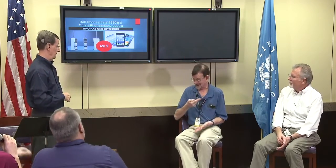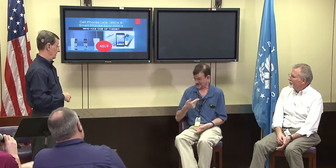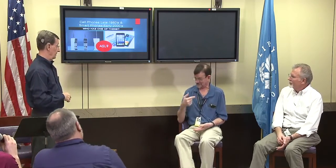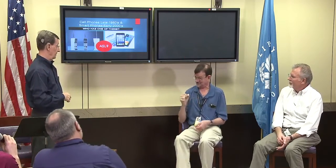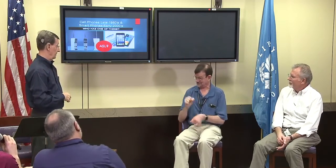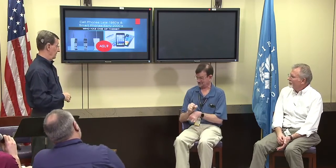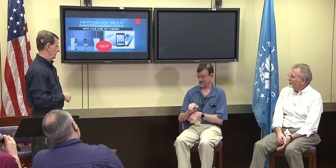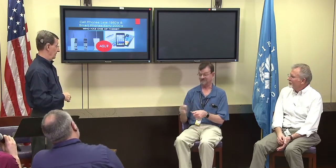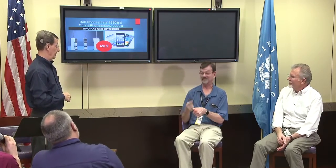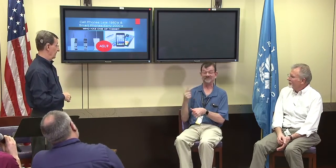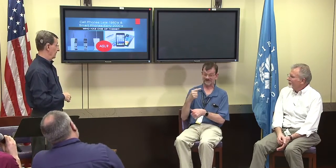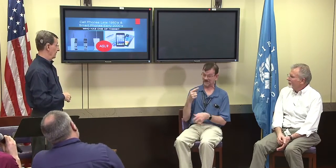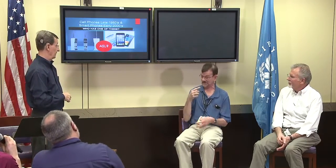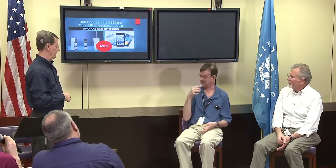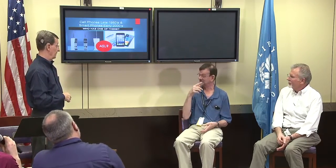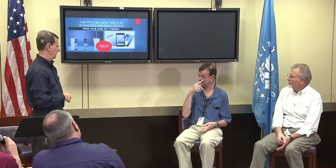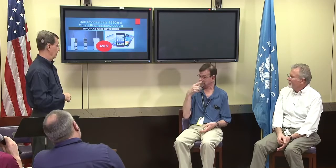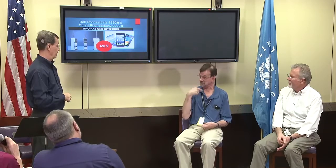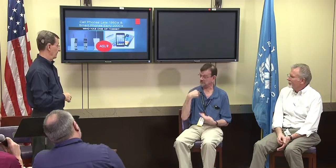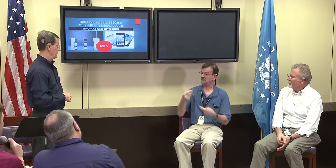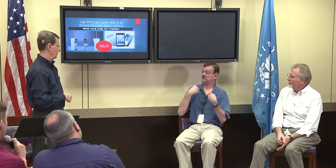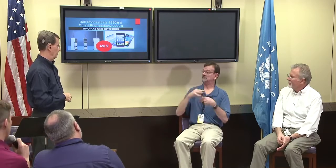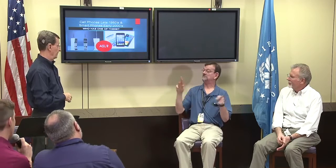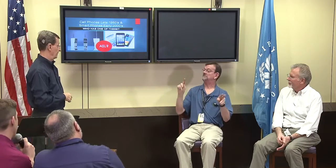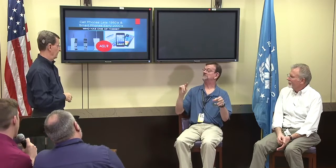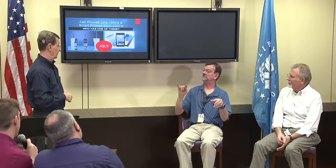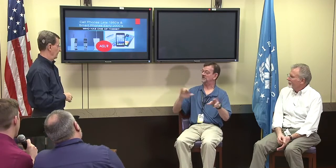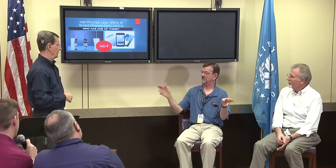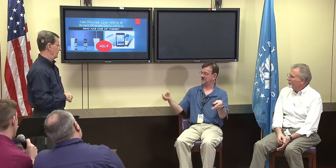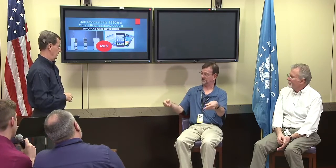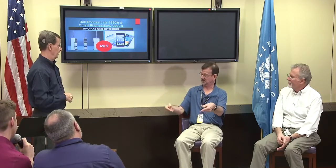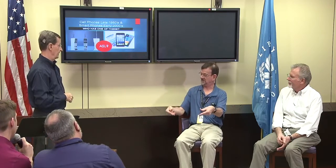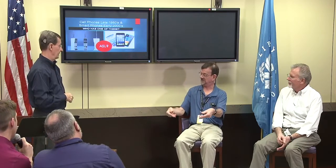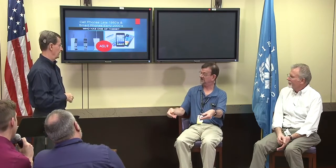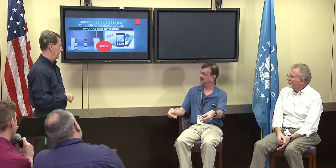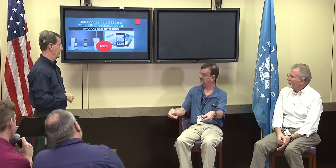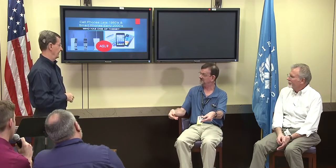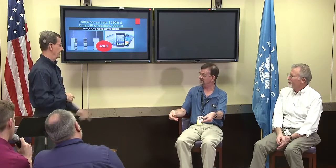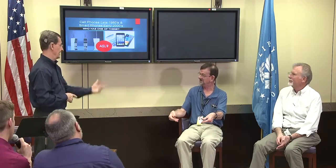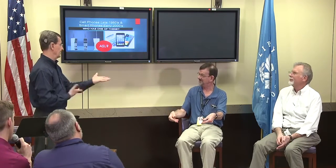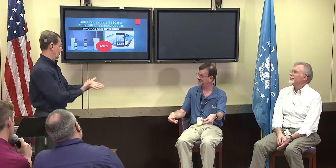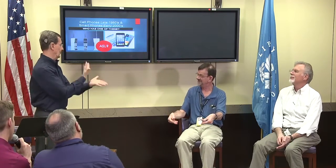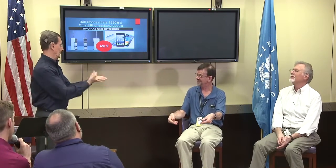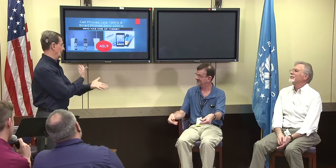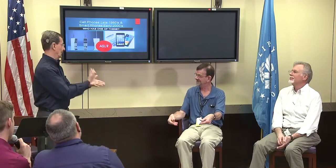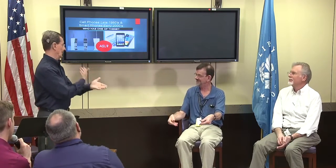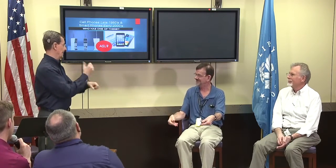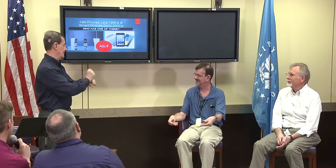I know, when I originally got hired and the first day that I got here they had one ready for me